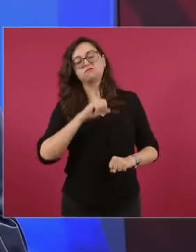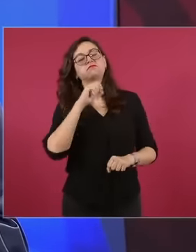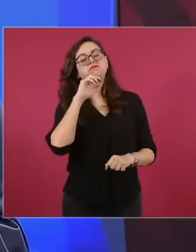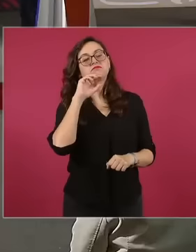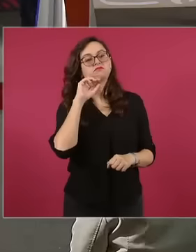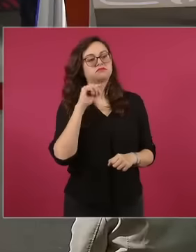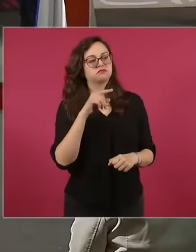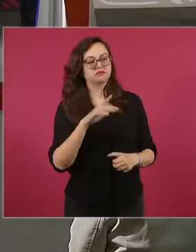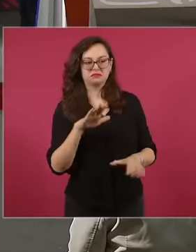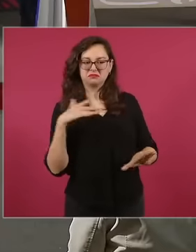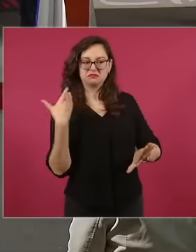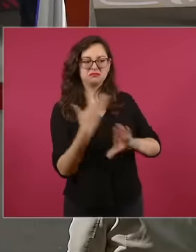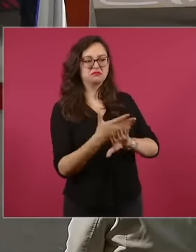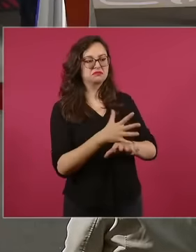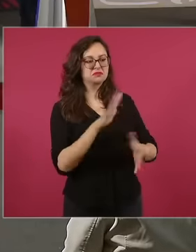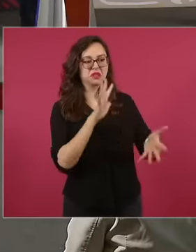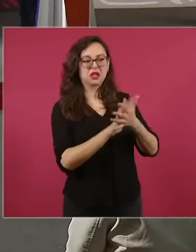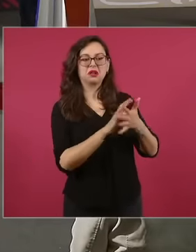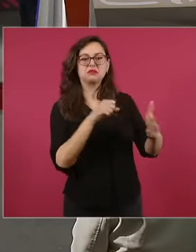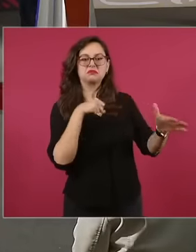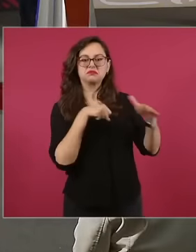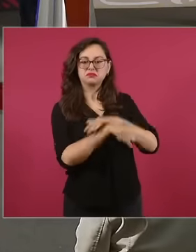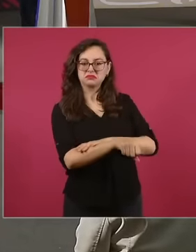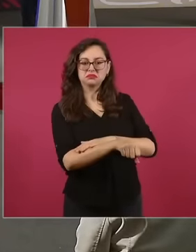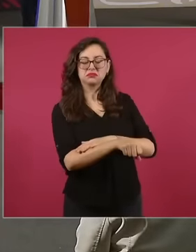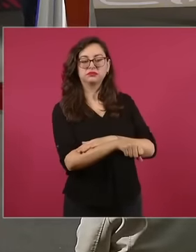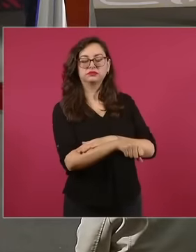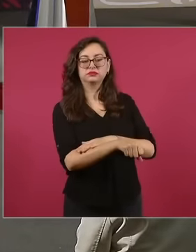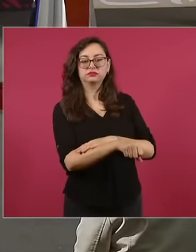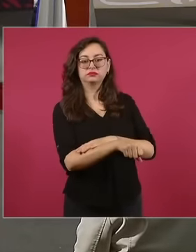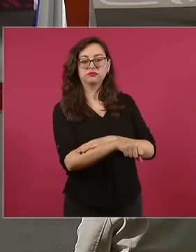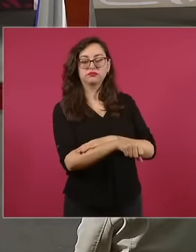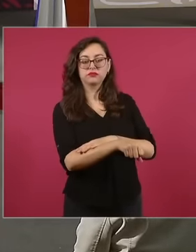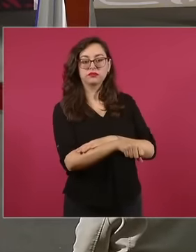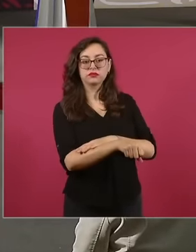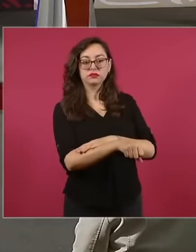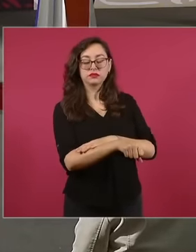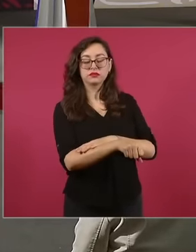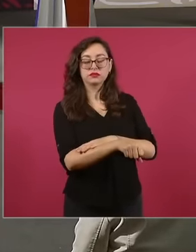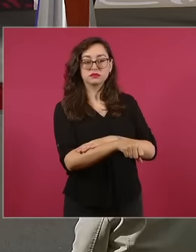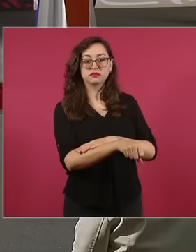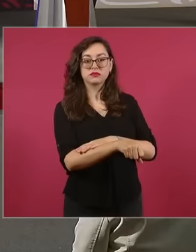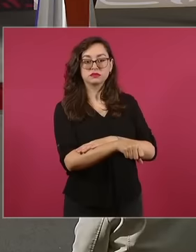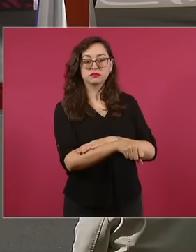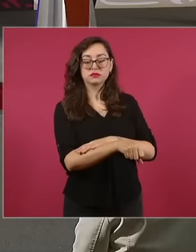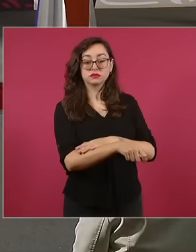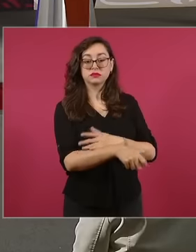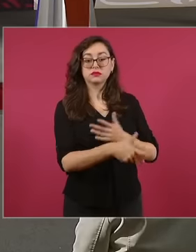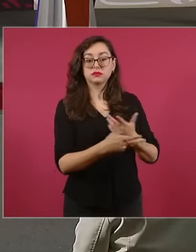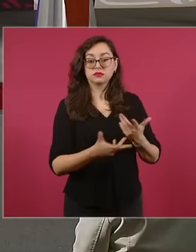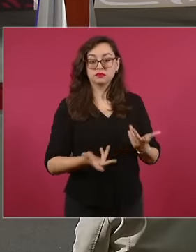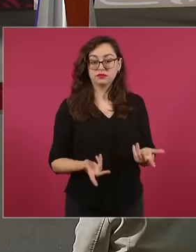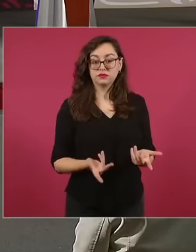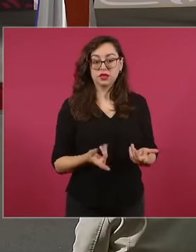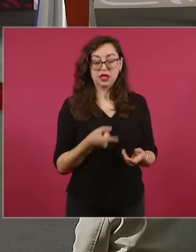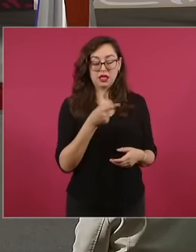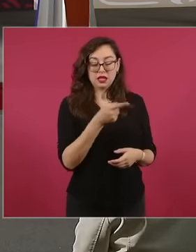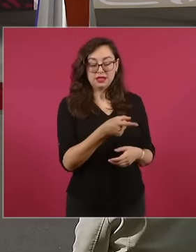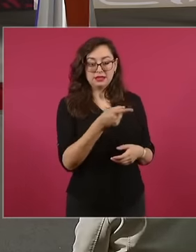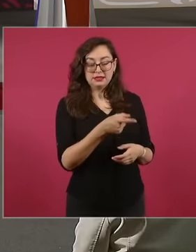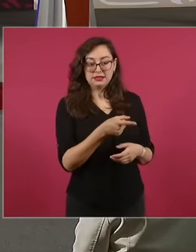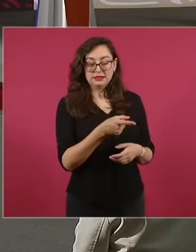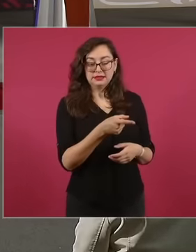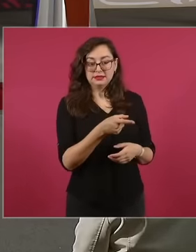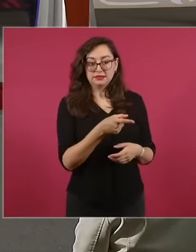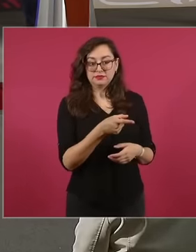famous journalist Ciro Gómez Leiva who on several occasions has insulted the president but today at